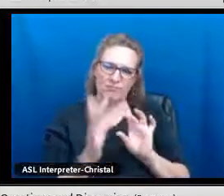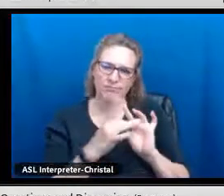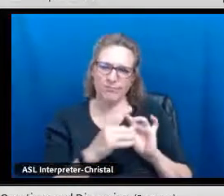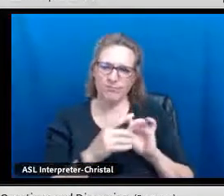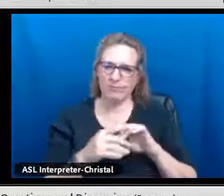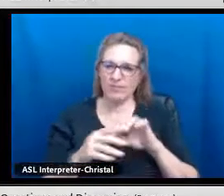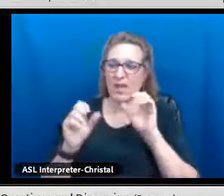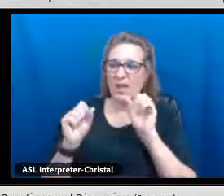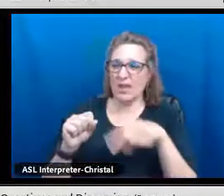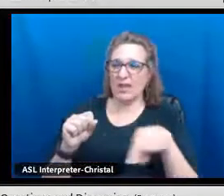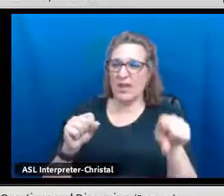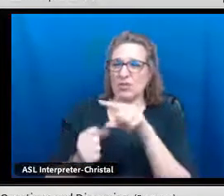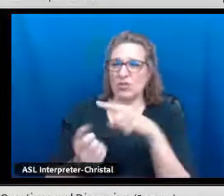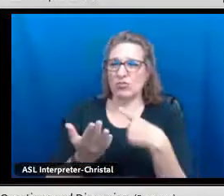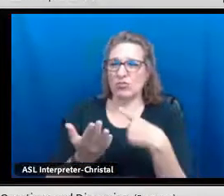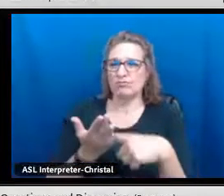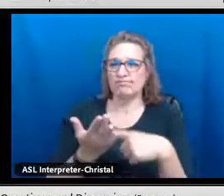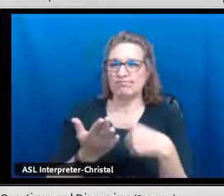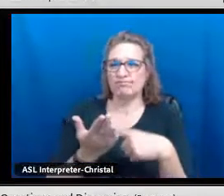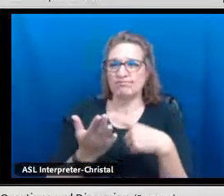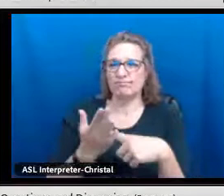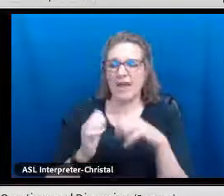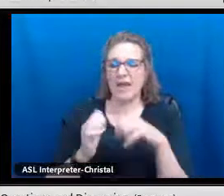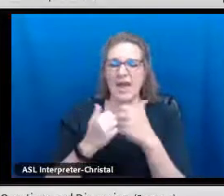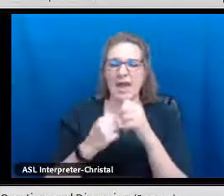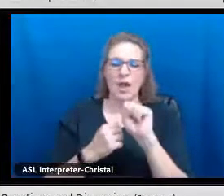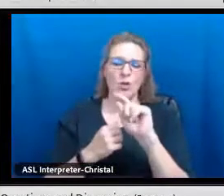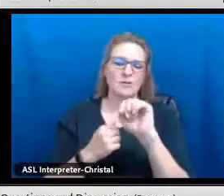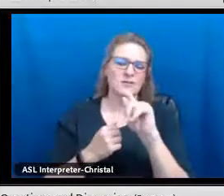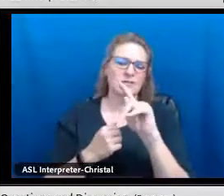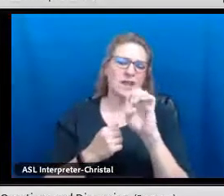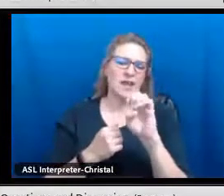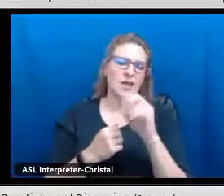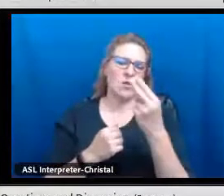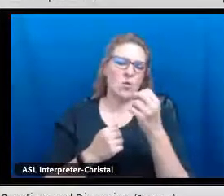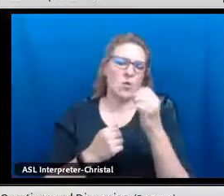Thank you. Great.